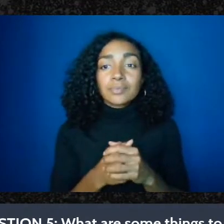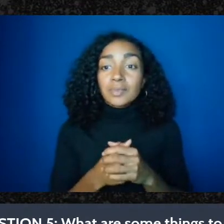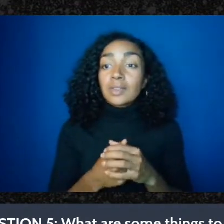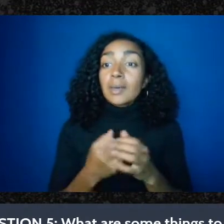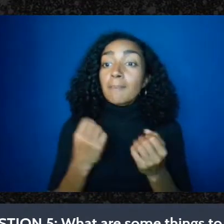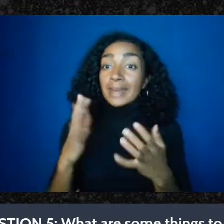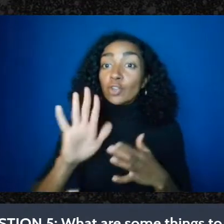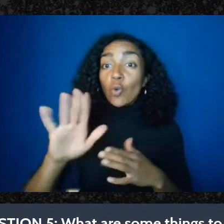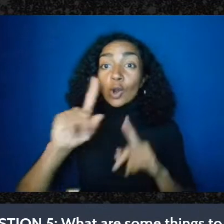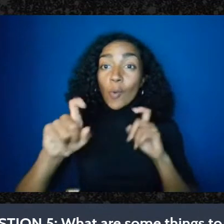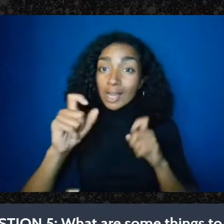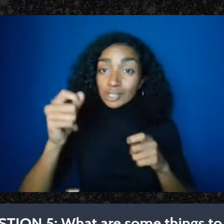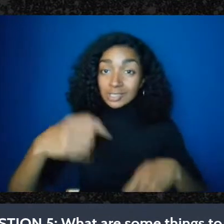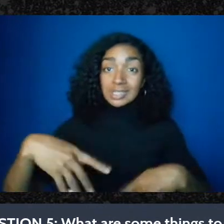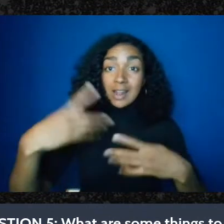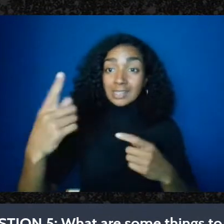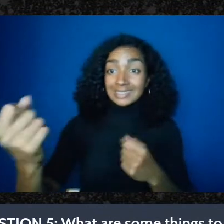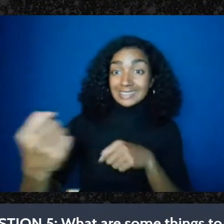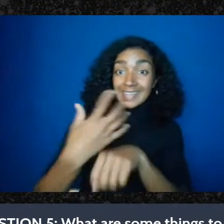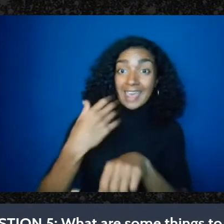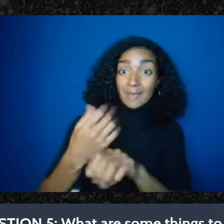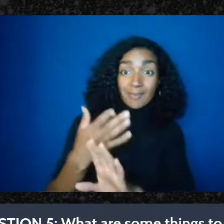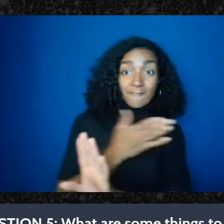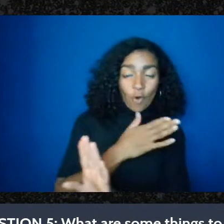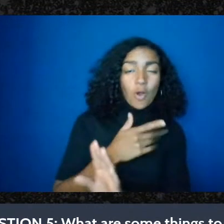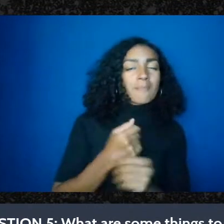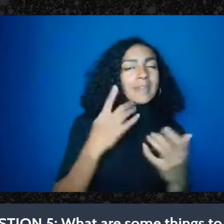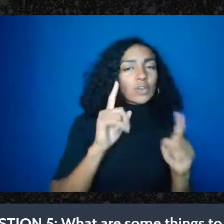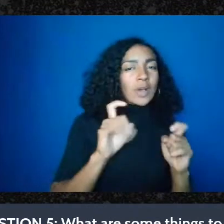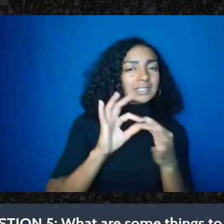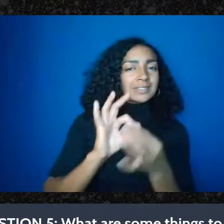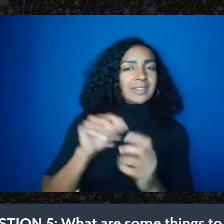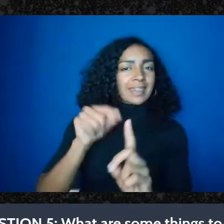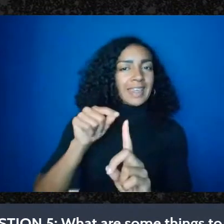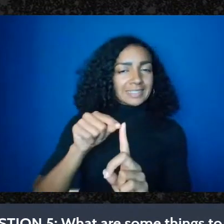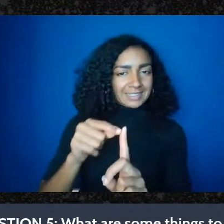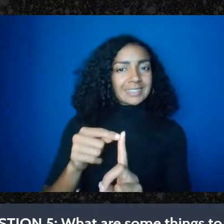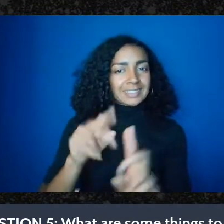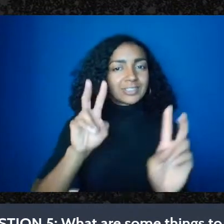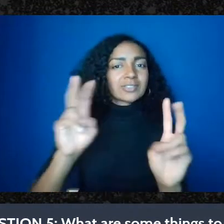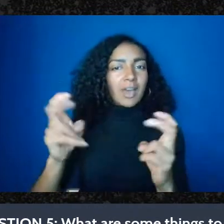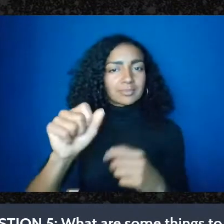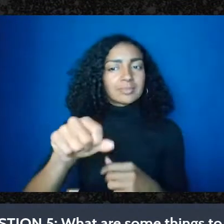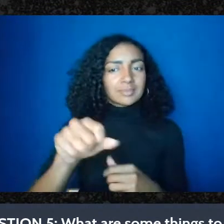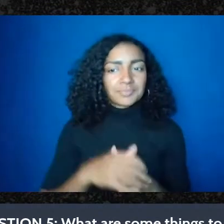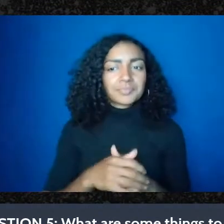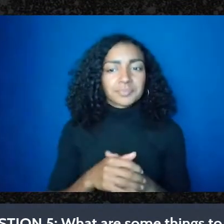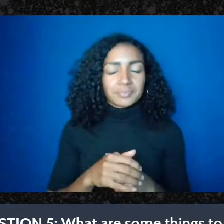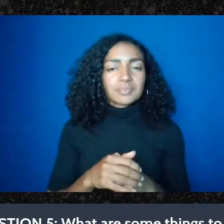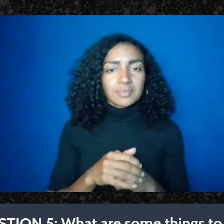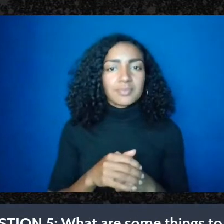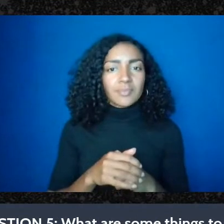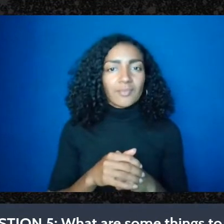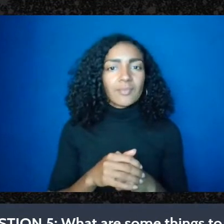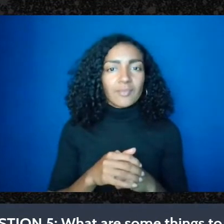ahead of time for this for this thing, and if there's five or six or seven mutual aid